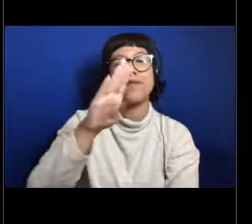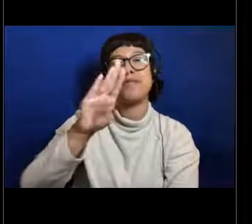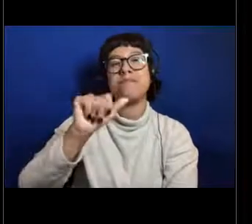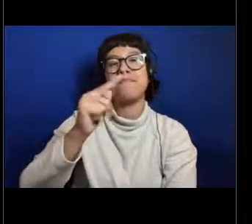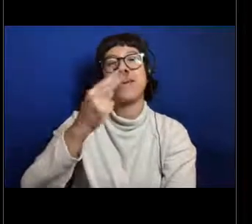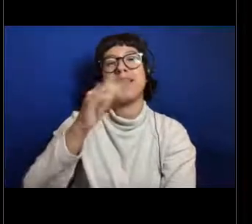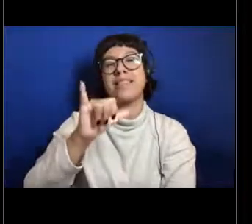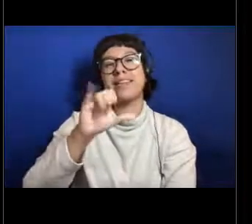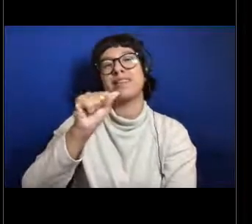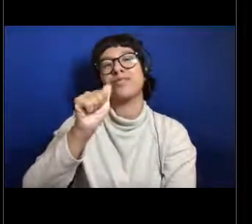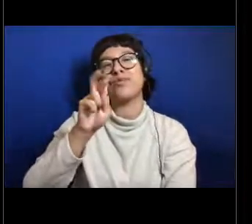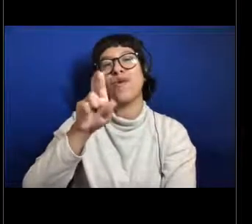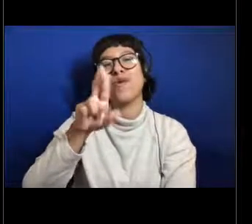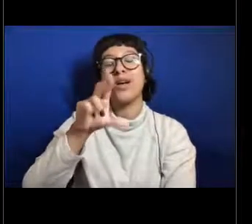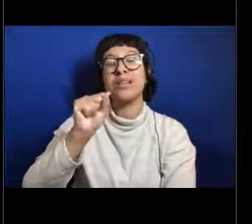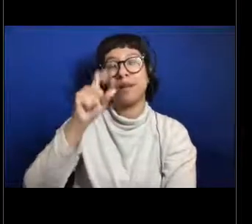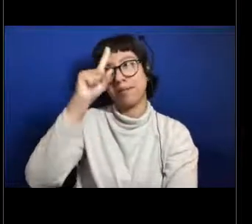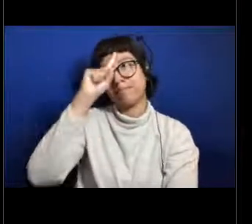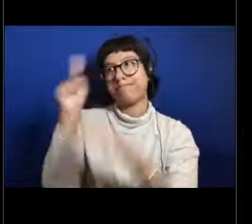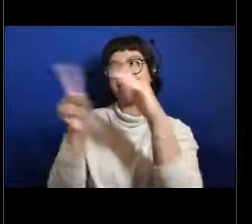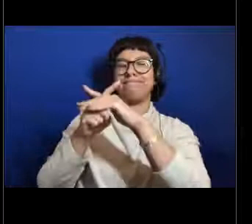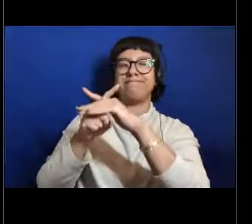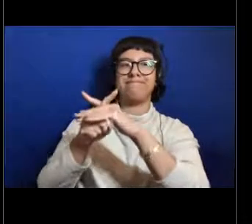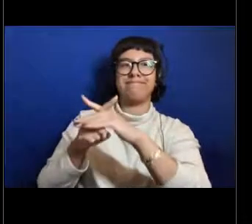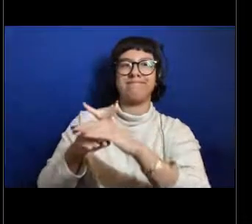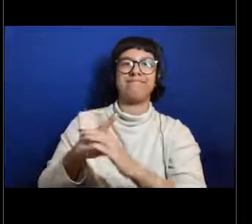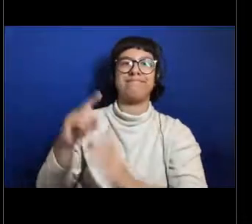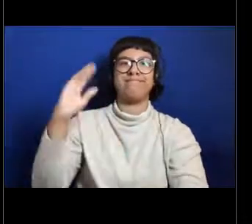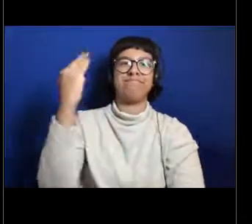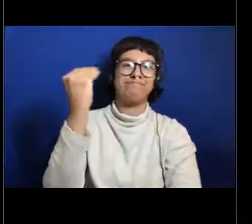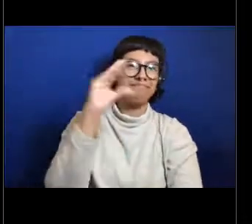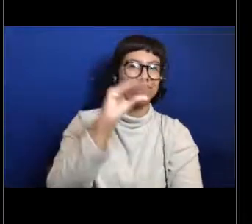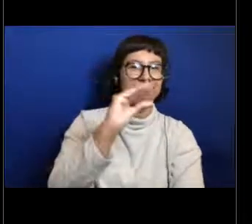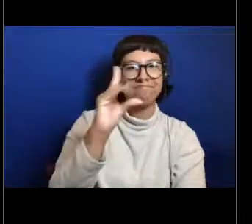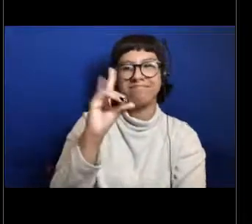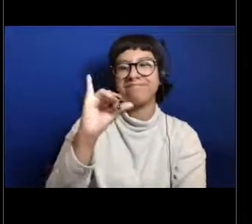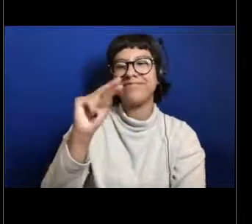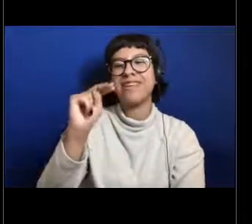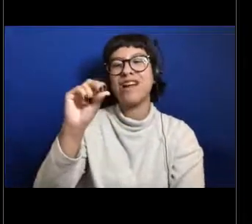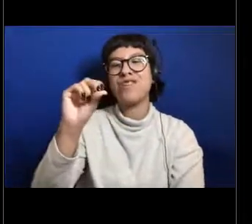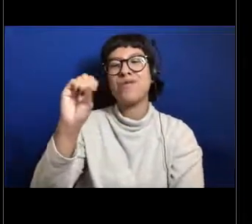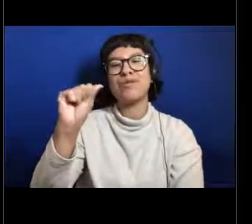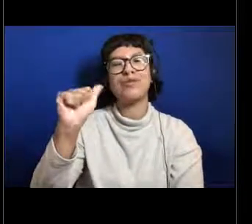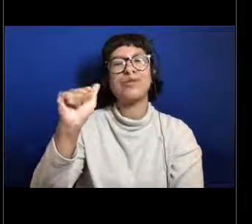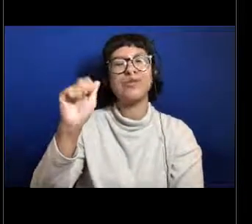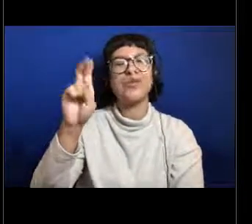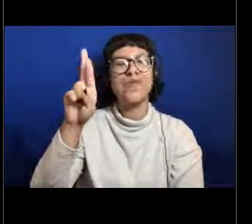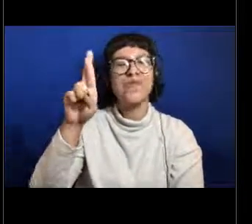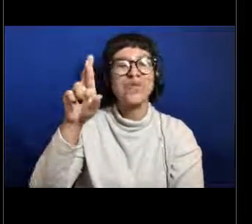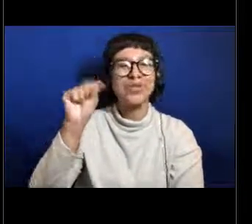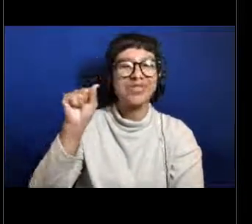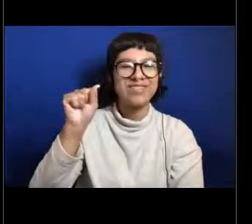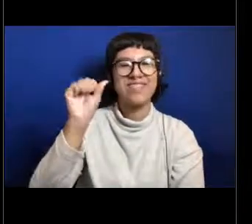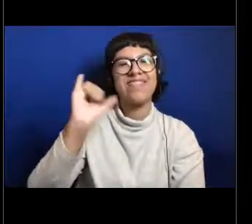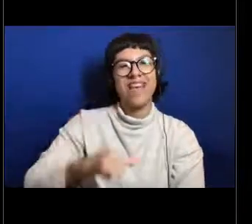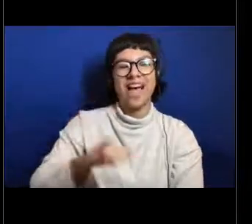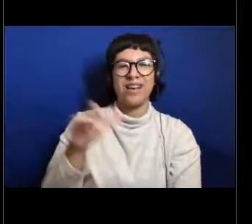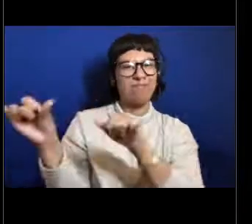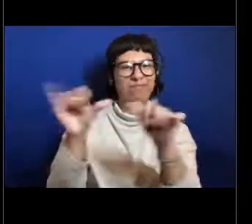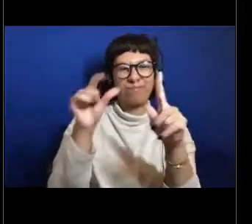That's the first thing that comes to mind. It's even in the name, bathysaurus but what's really cool about these guys